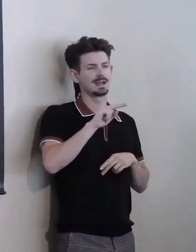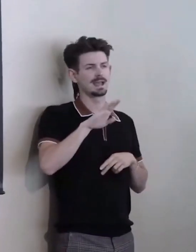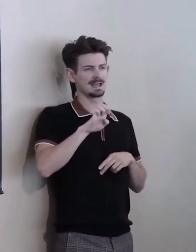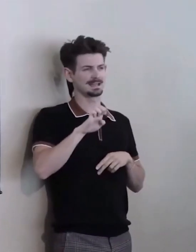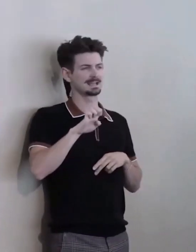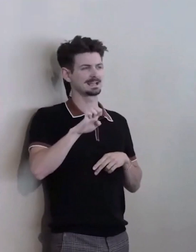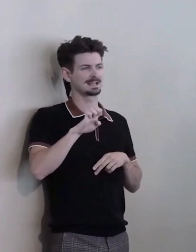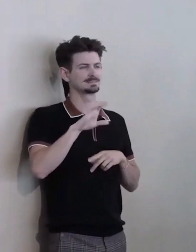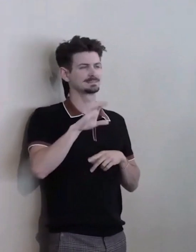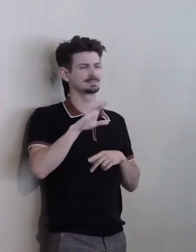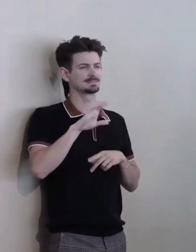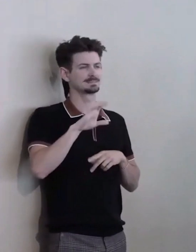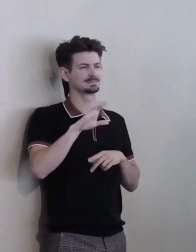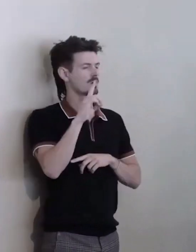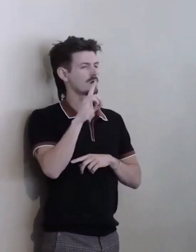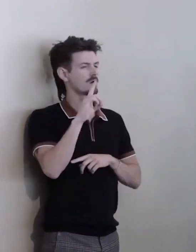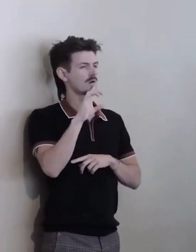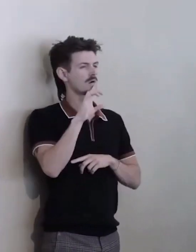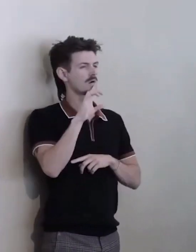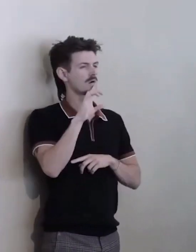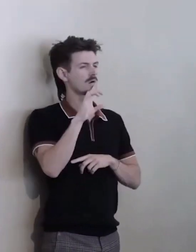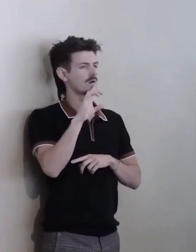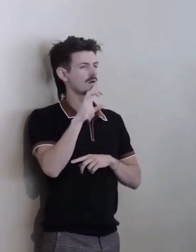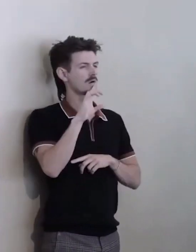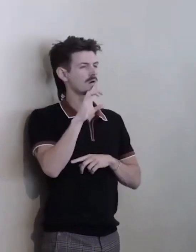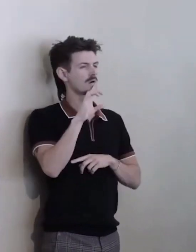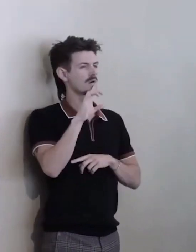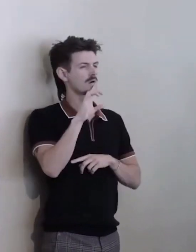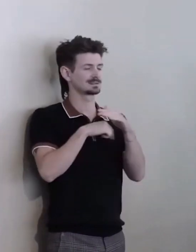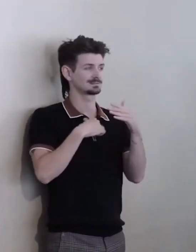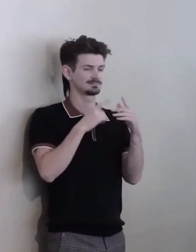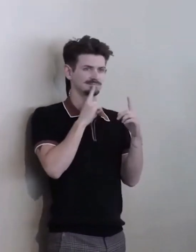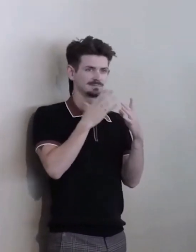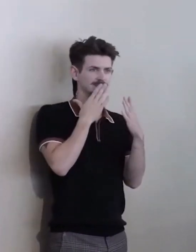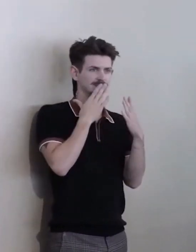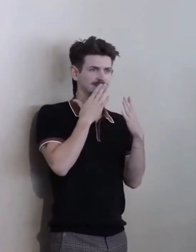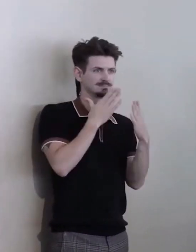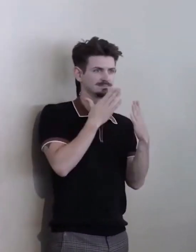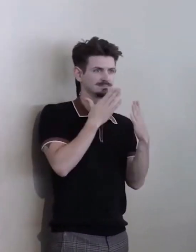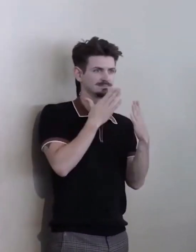And, I'm just really thankful for this opportunity to express gratitude for the partnership